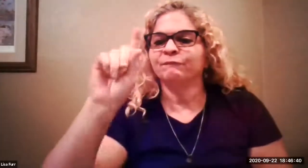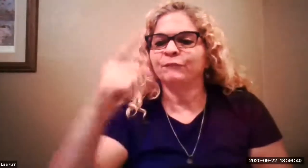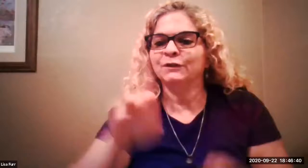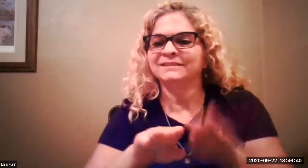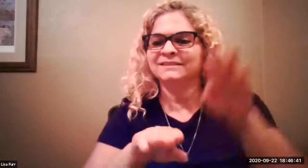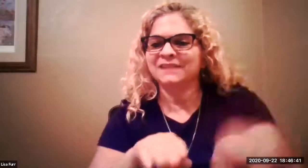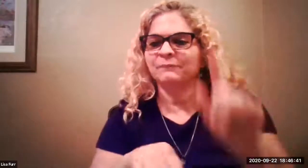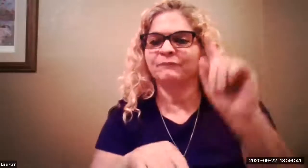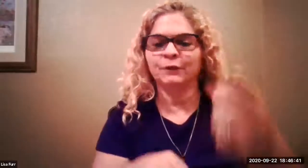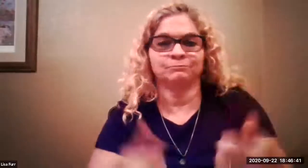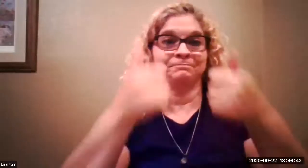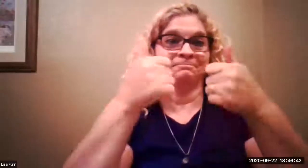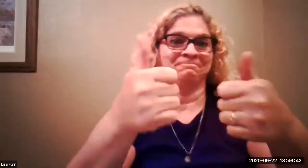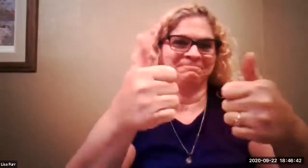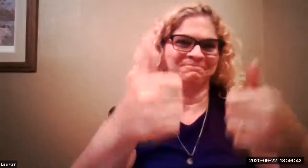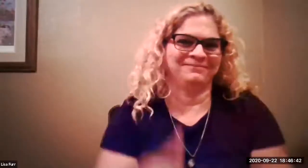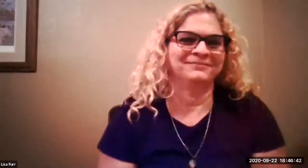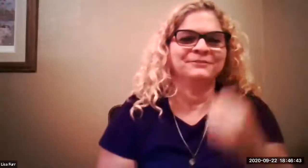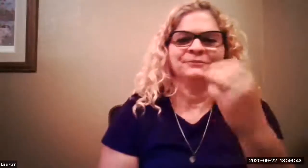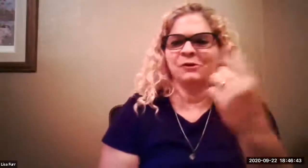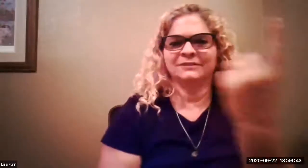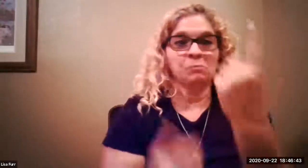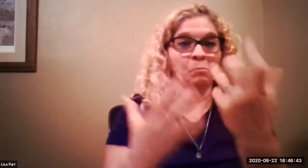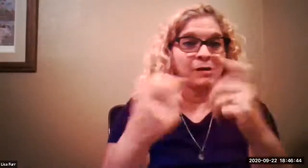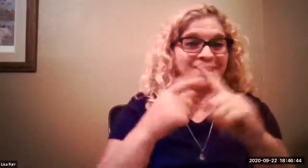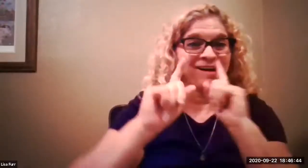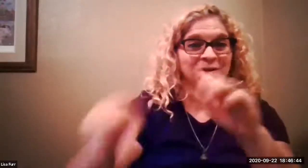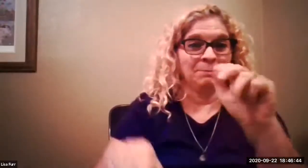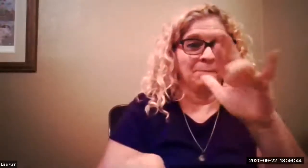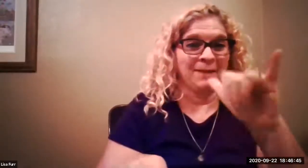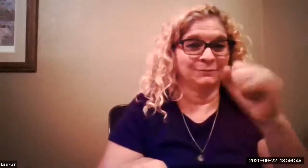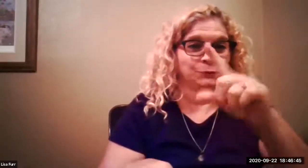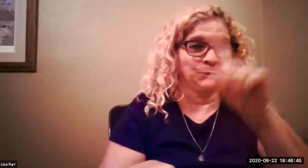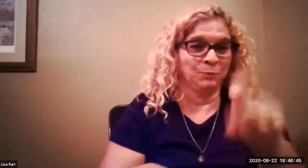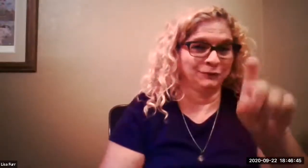said thank you for that first step